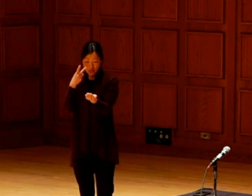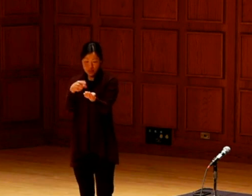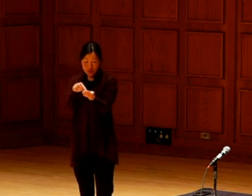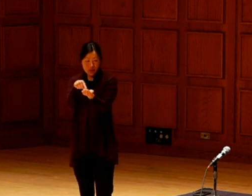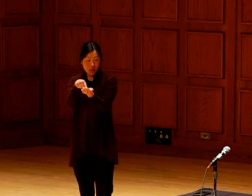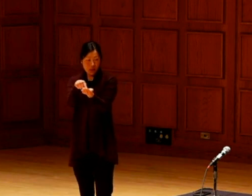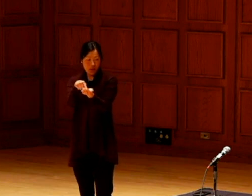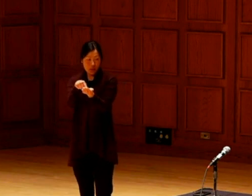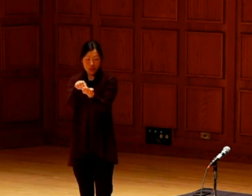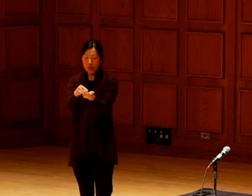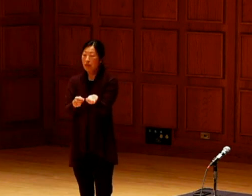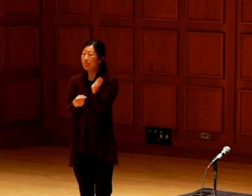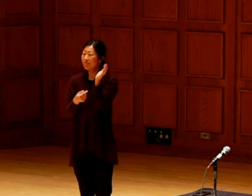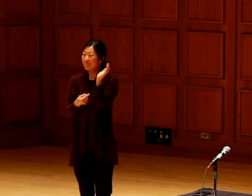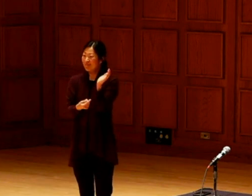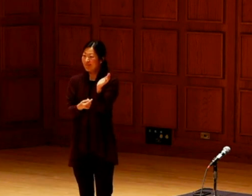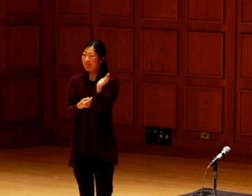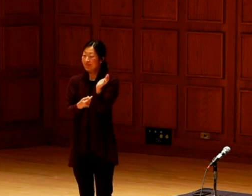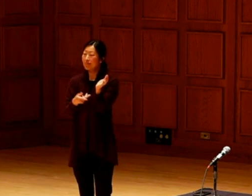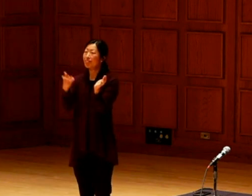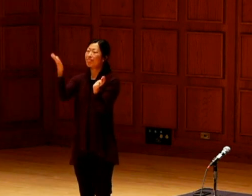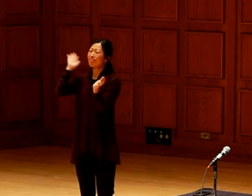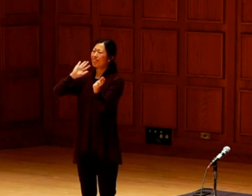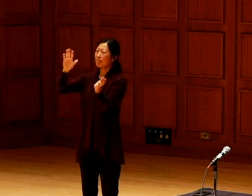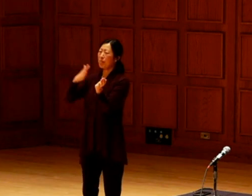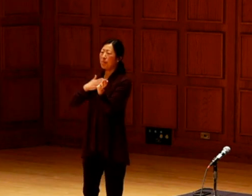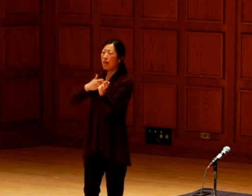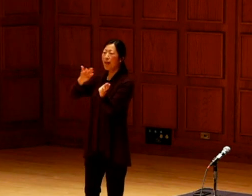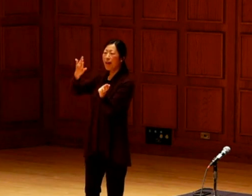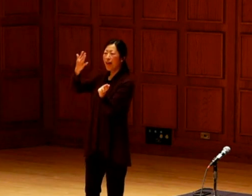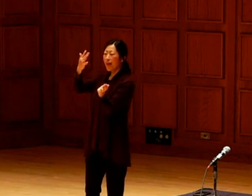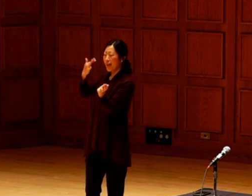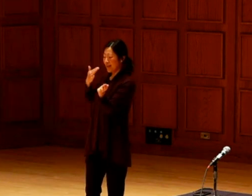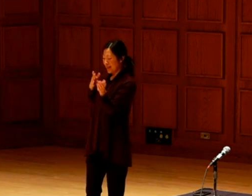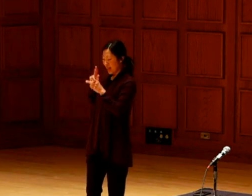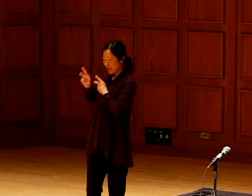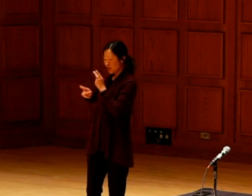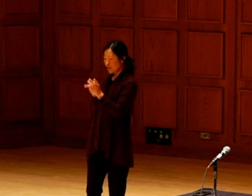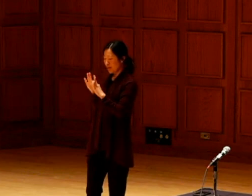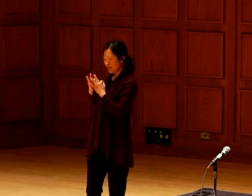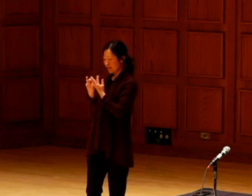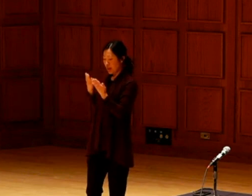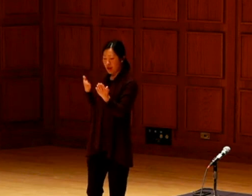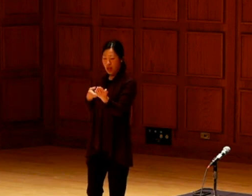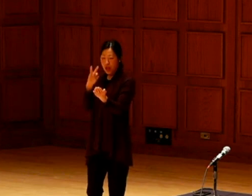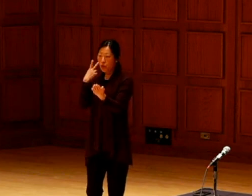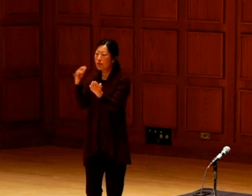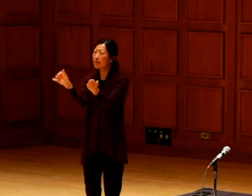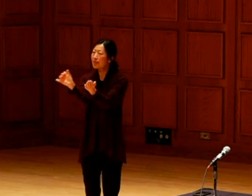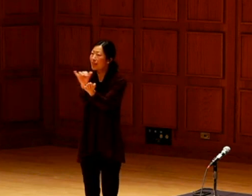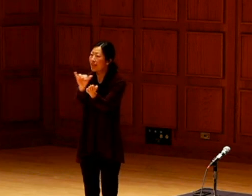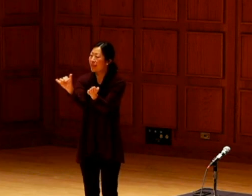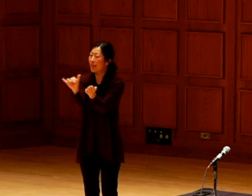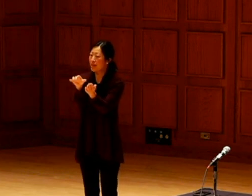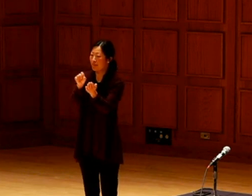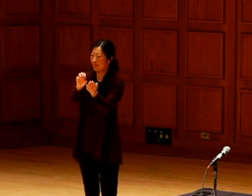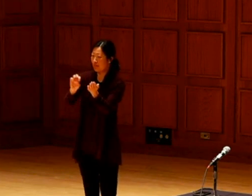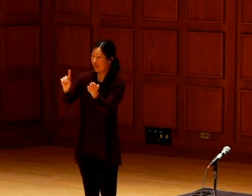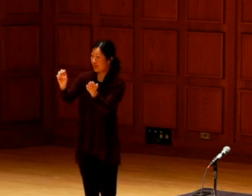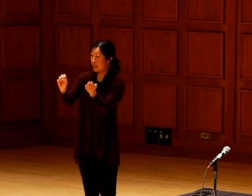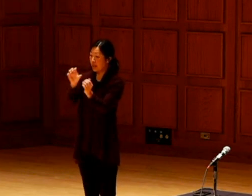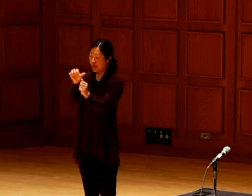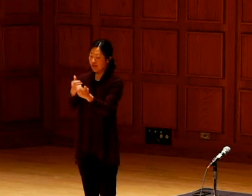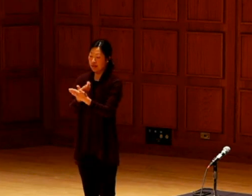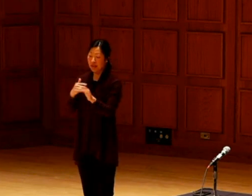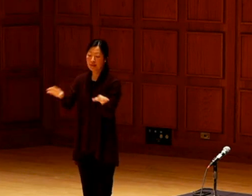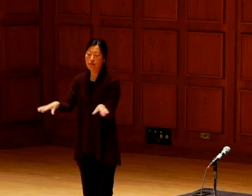If I look at seeds once upon a time, my anisessers looked at the